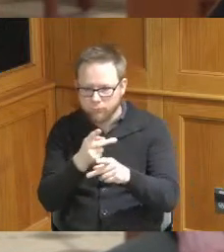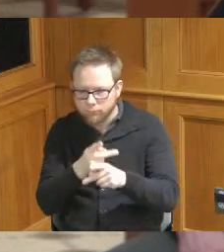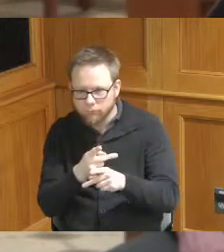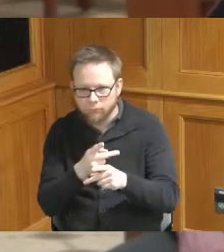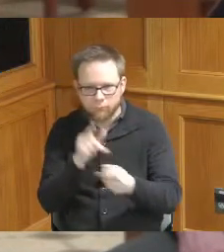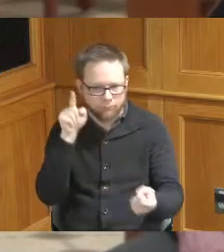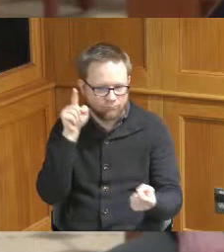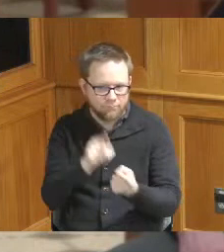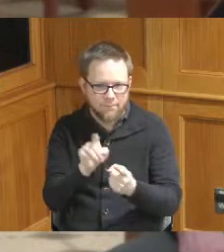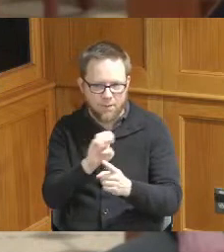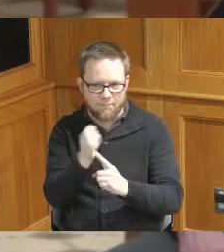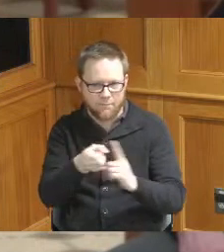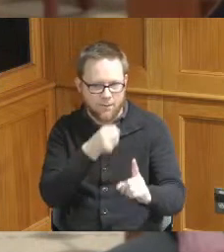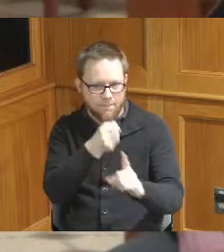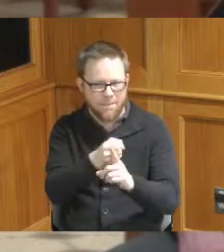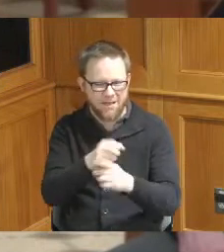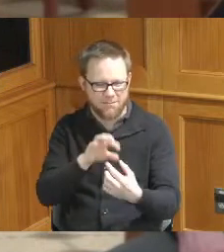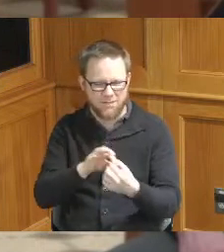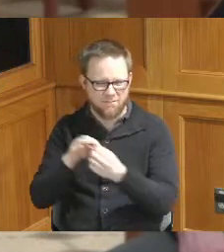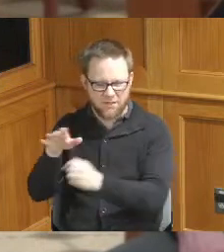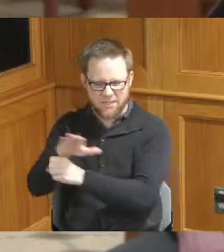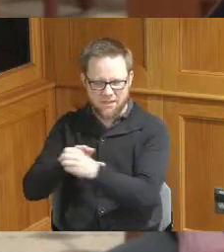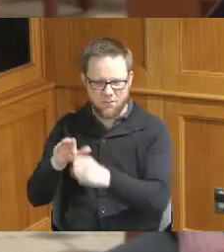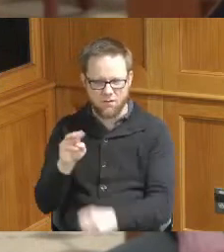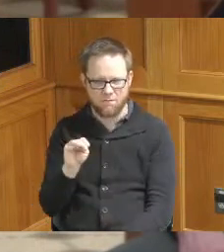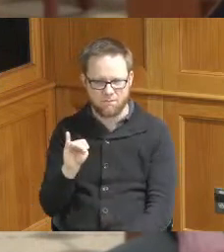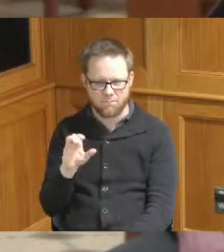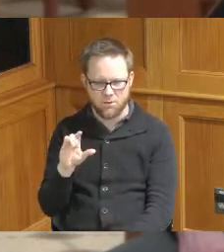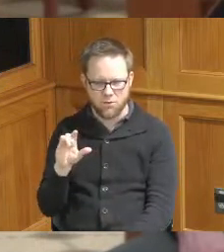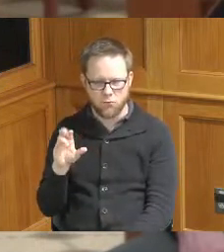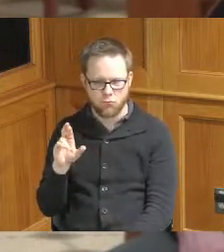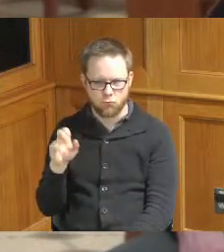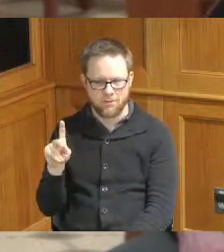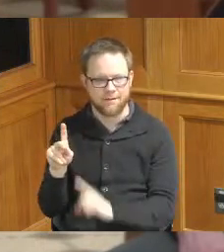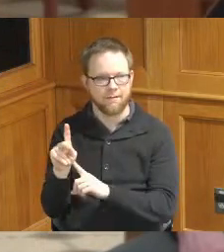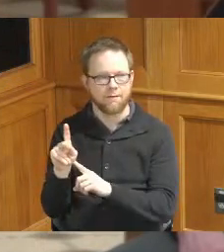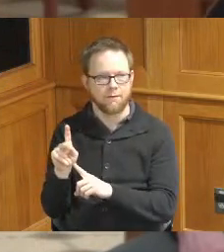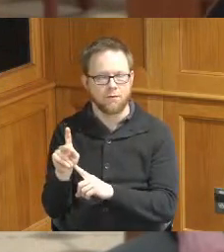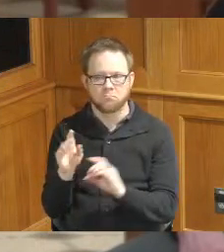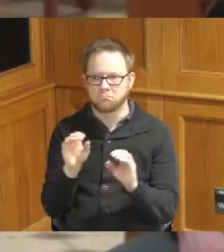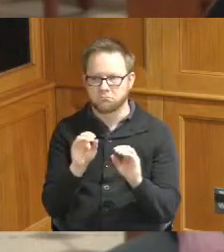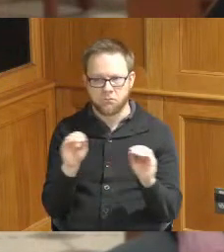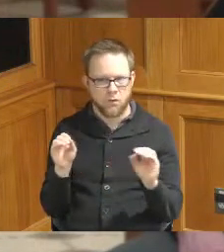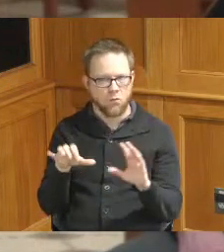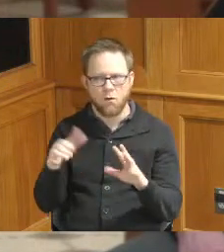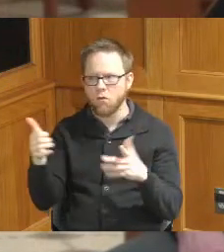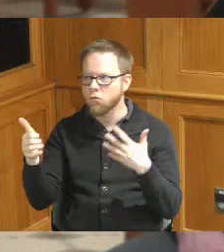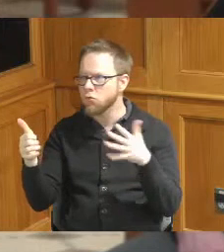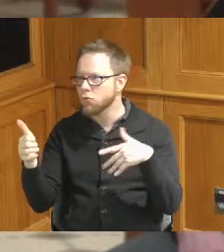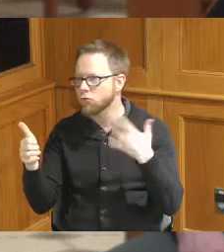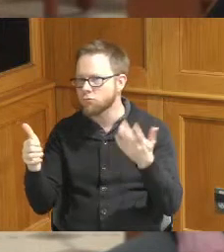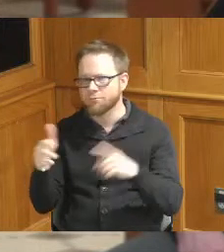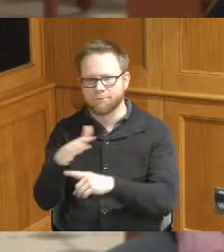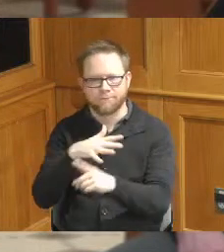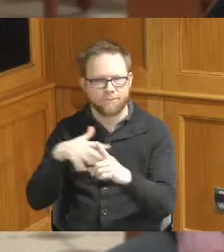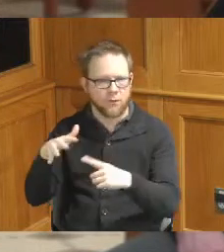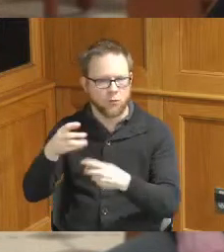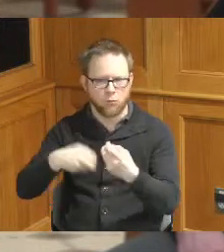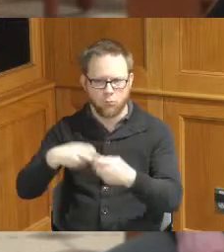environment and specifically The Mill Creek there were no other environmental issues as a result of